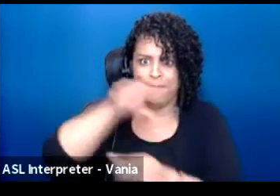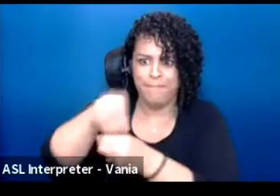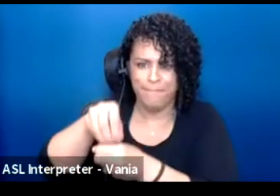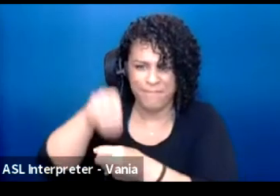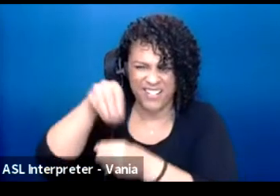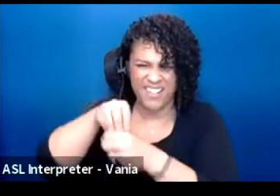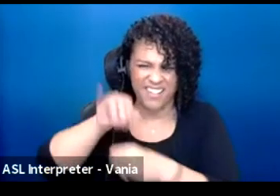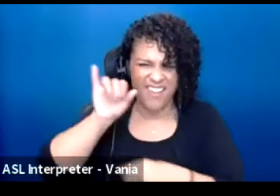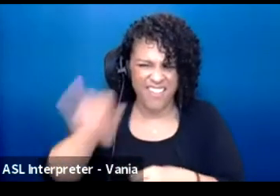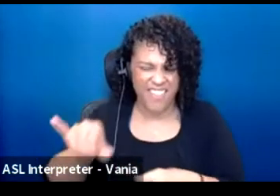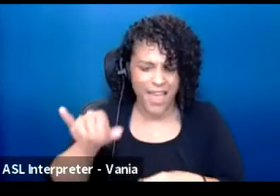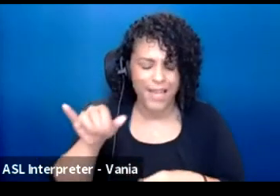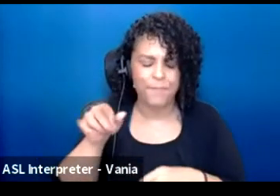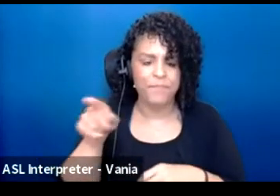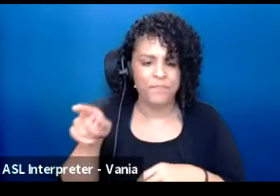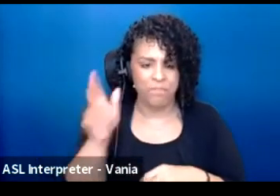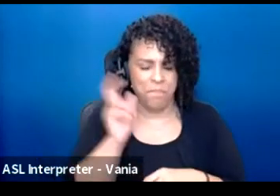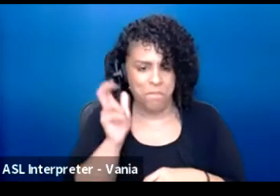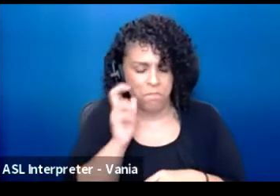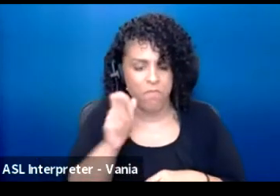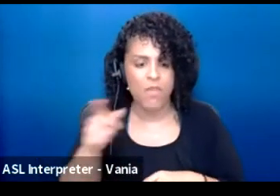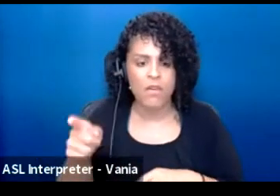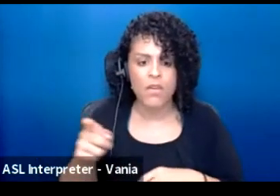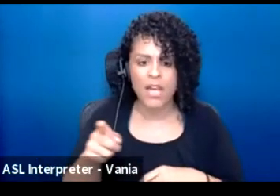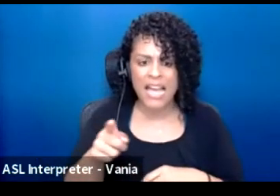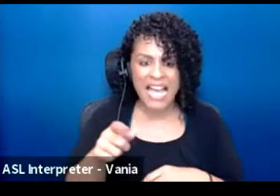And it's kind of untraditional, but it's interesting